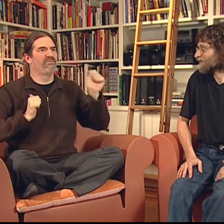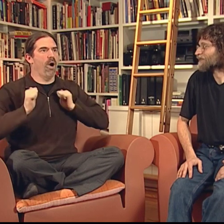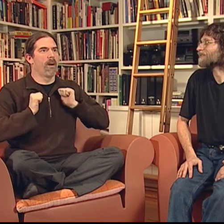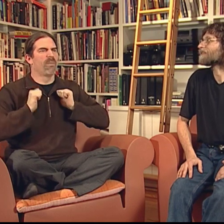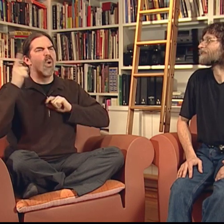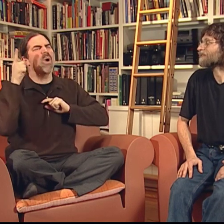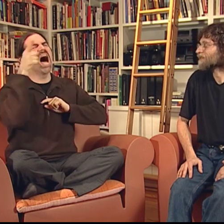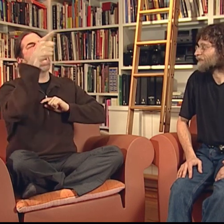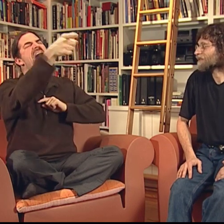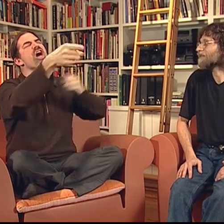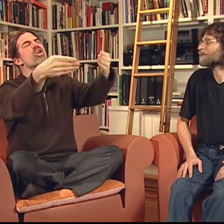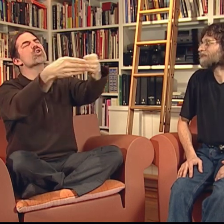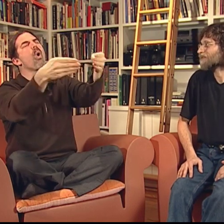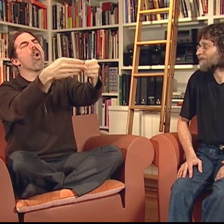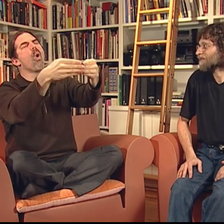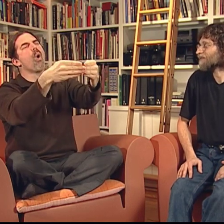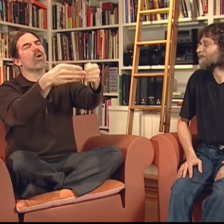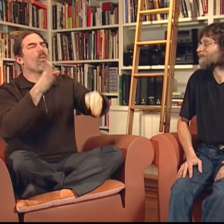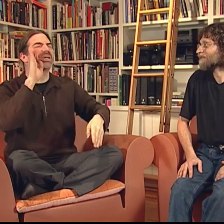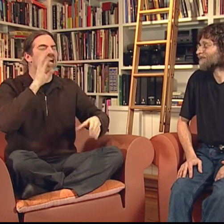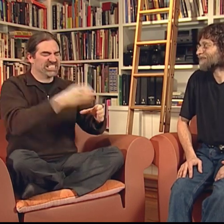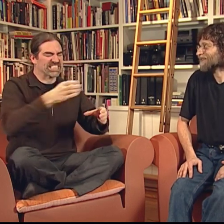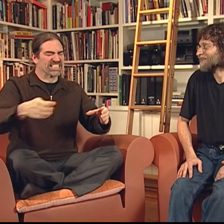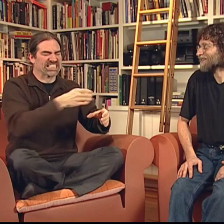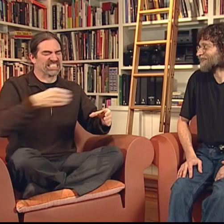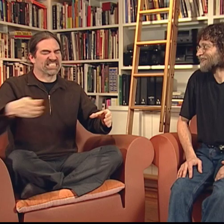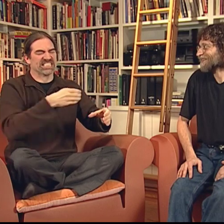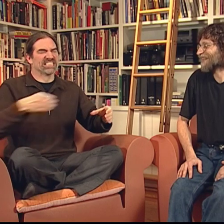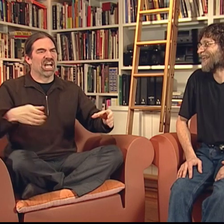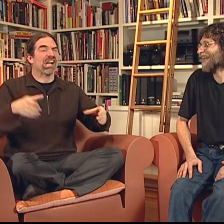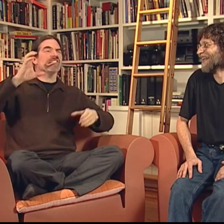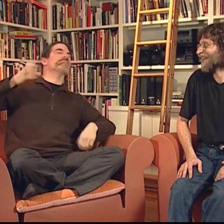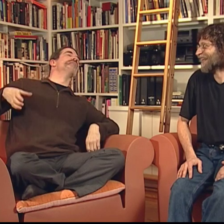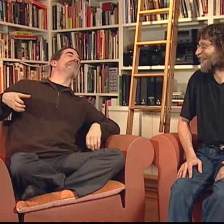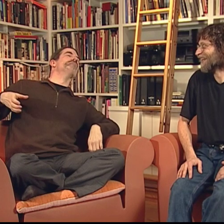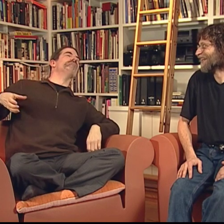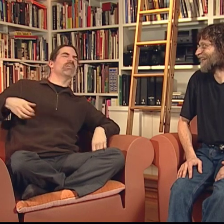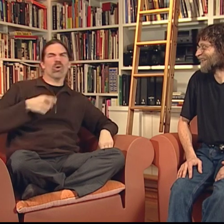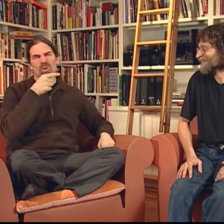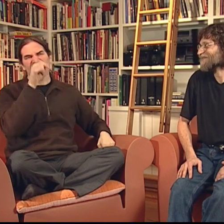sitting way in the back corner of The Cellar with a bunch of empty beers on the table,